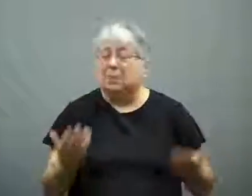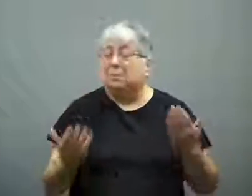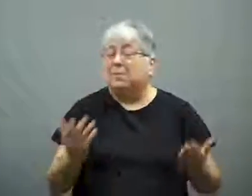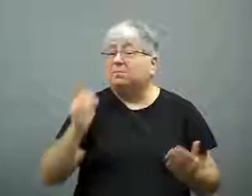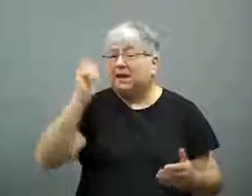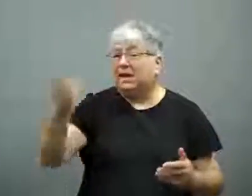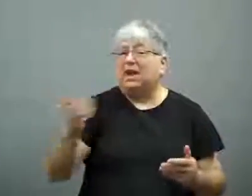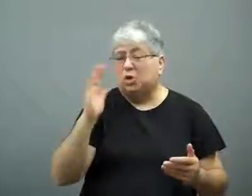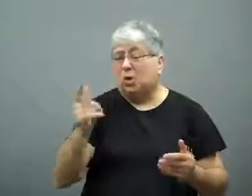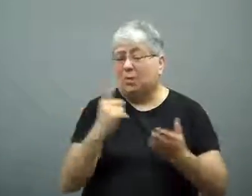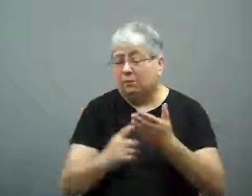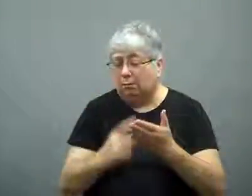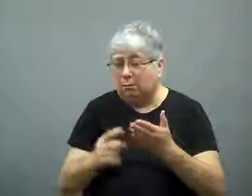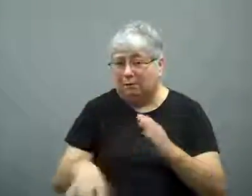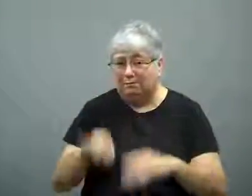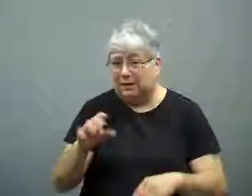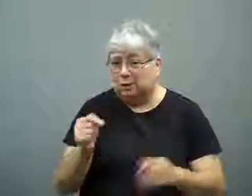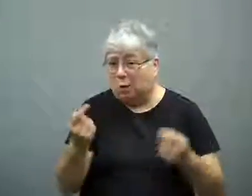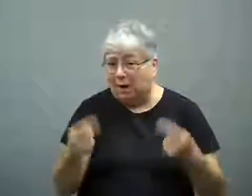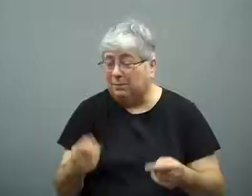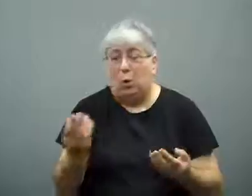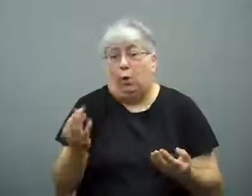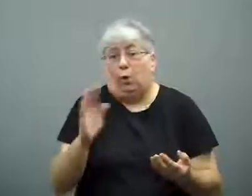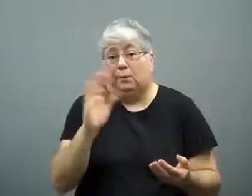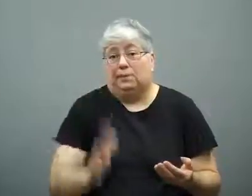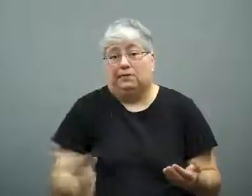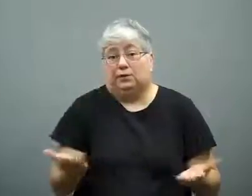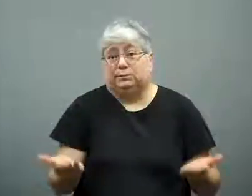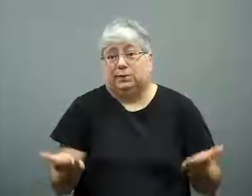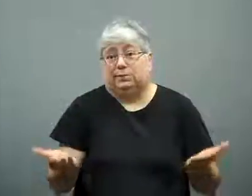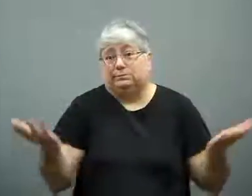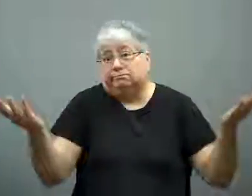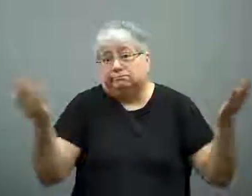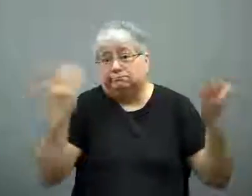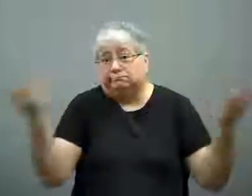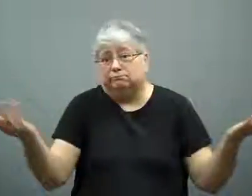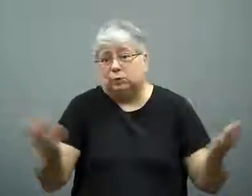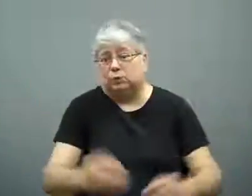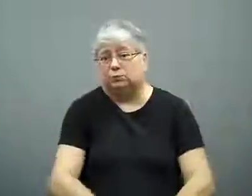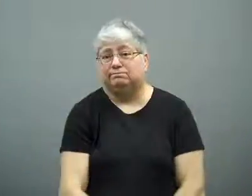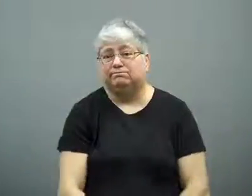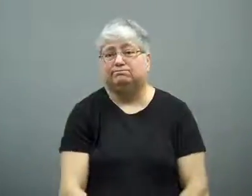Maybe later they will find out what really happened, or maybe they never will.